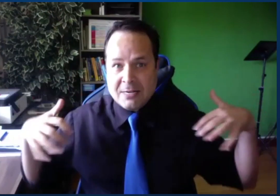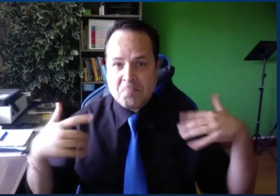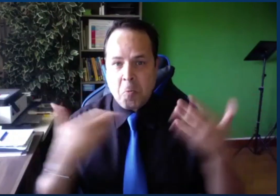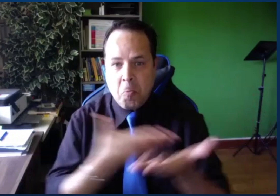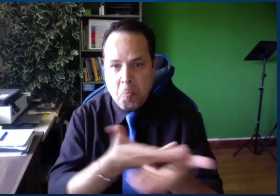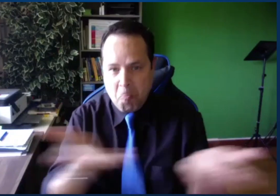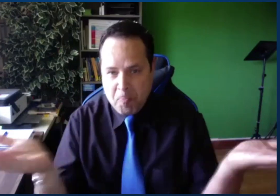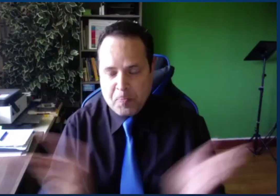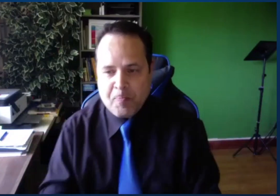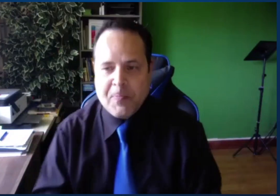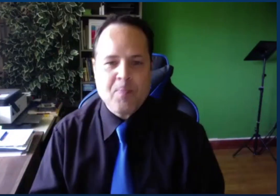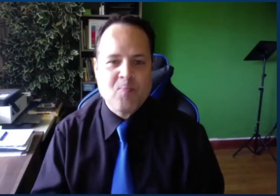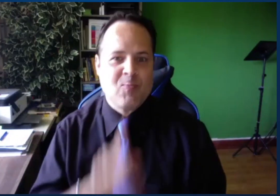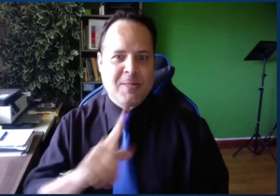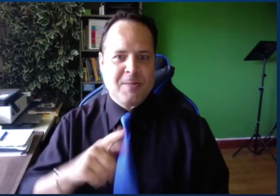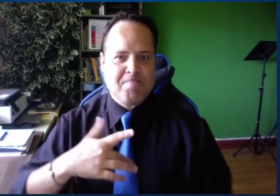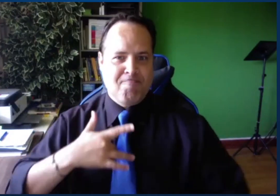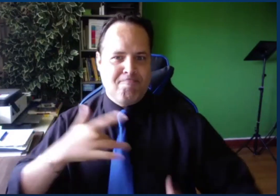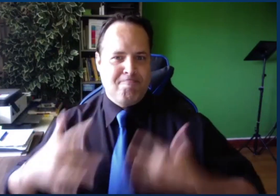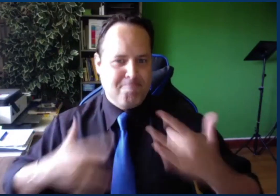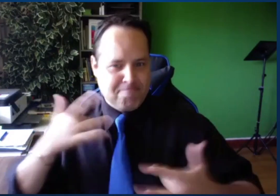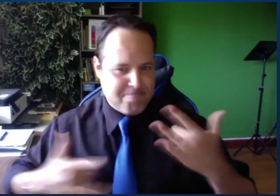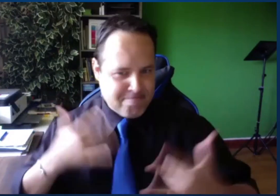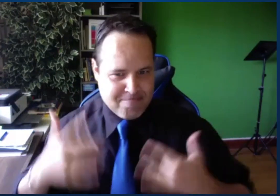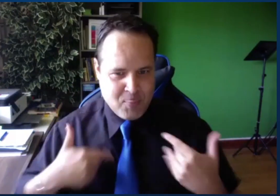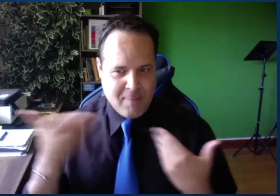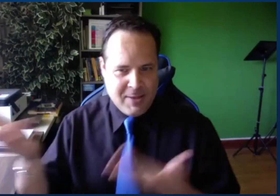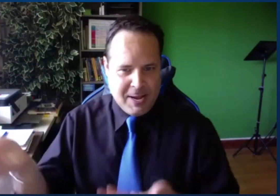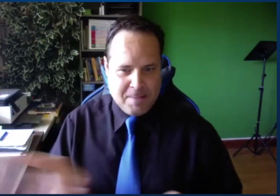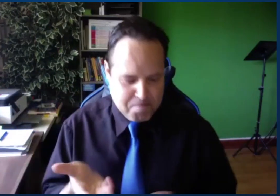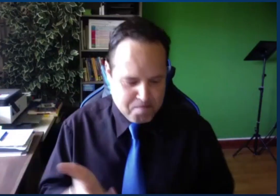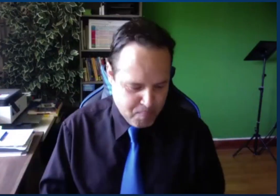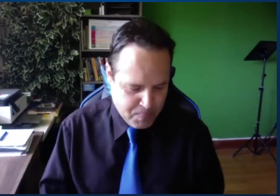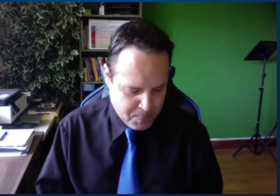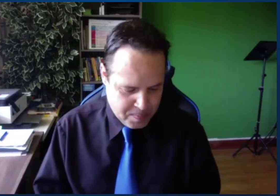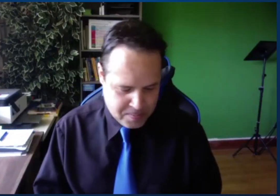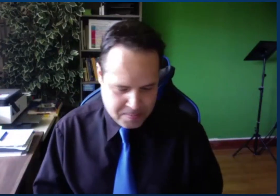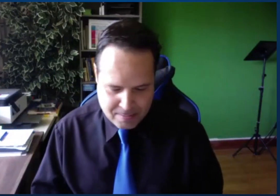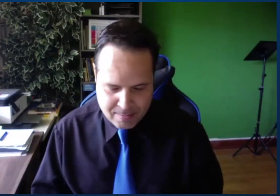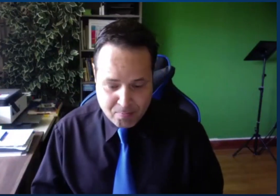but it has a lot of application to our stream and literacy.